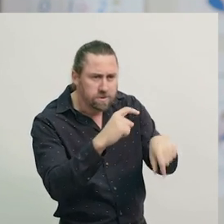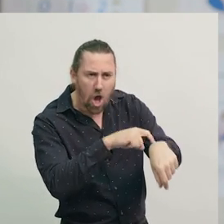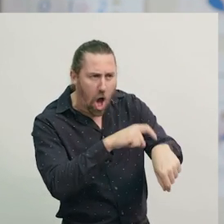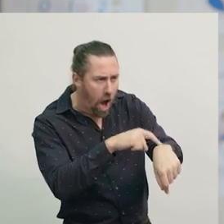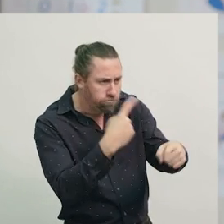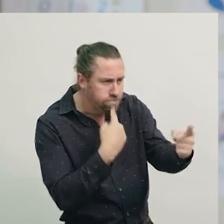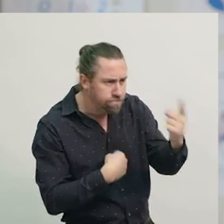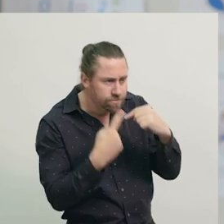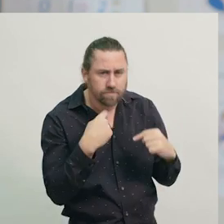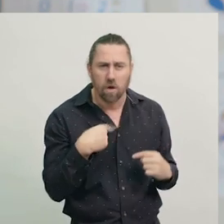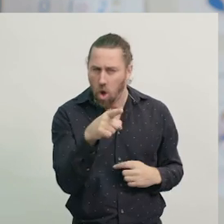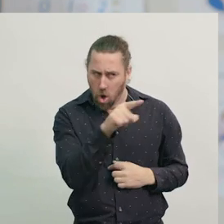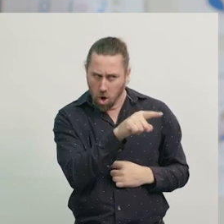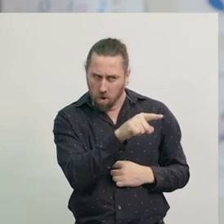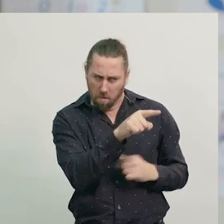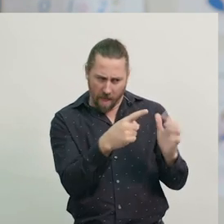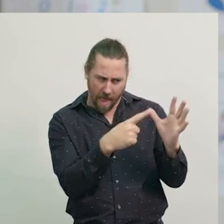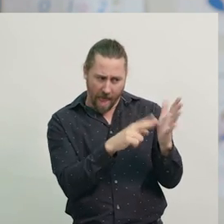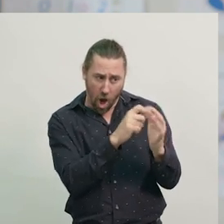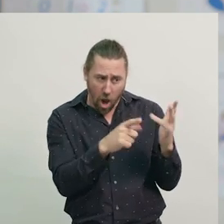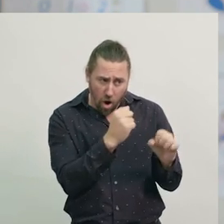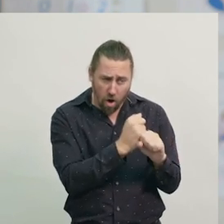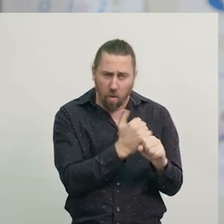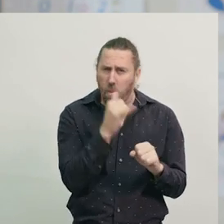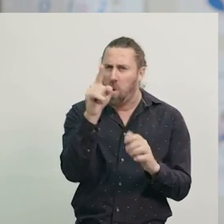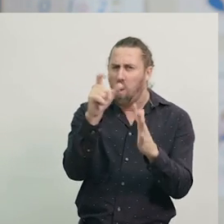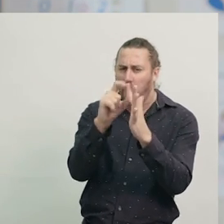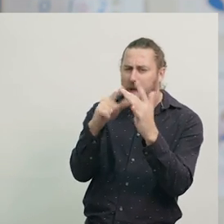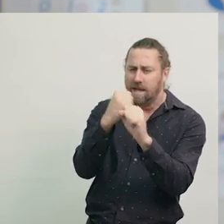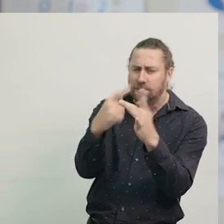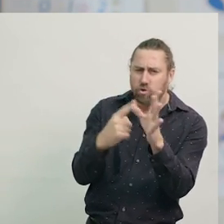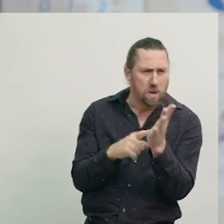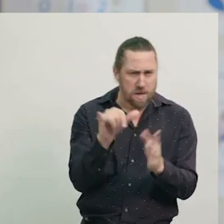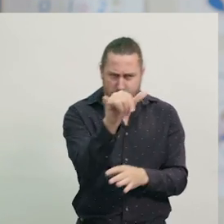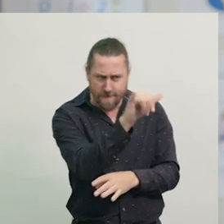Decide whether they're analogue or digital,